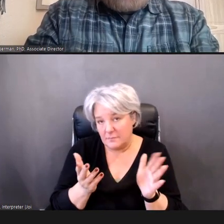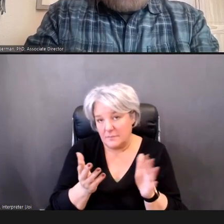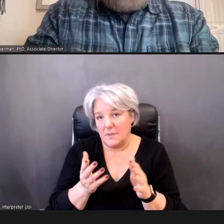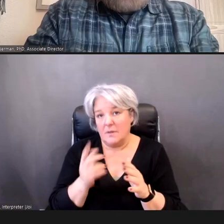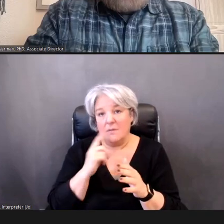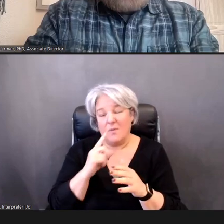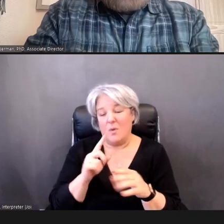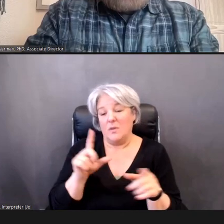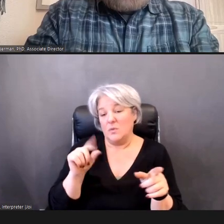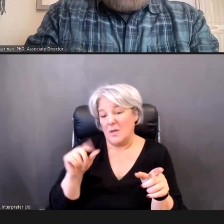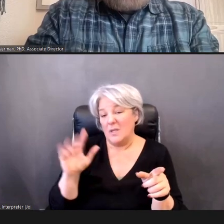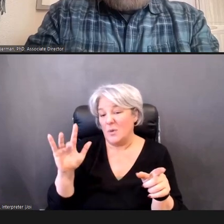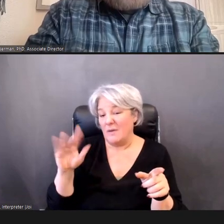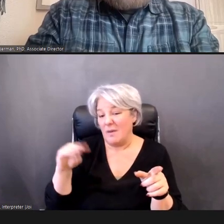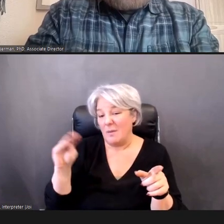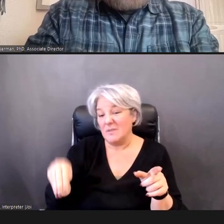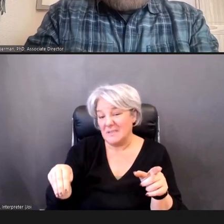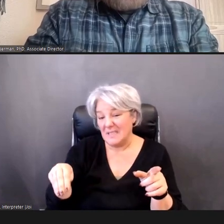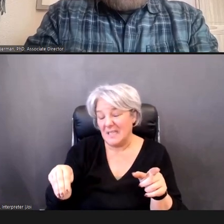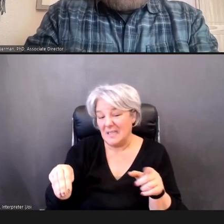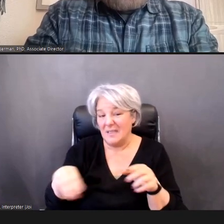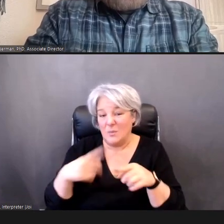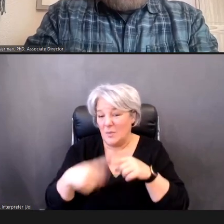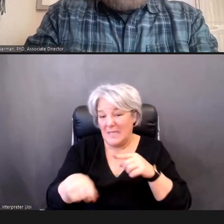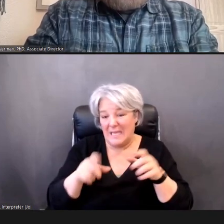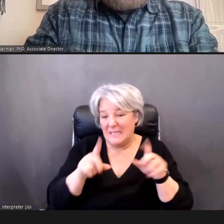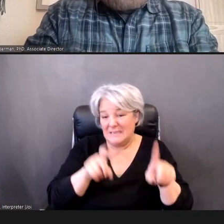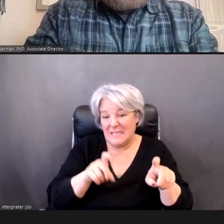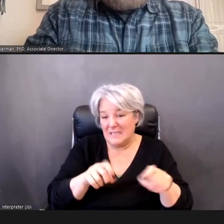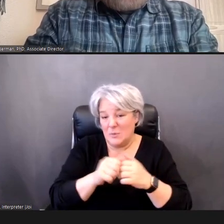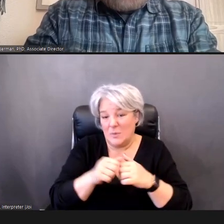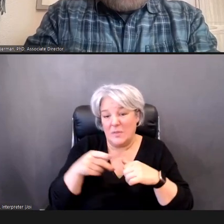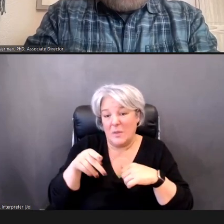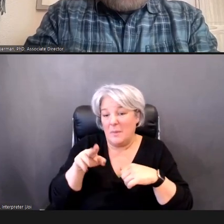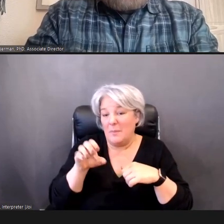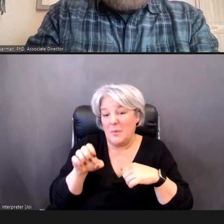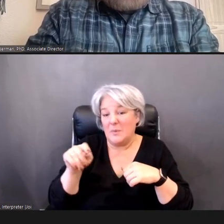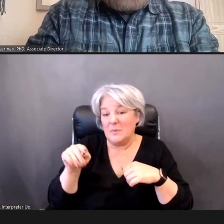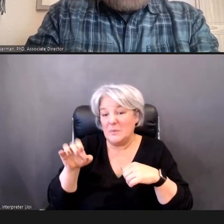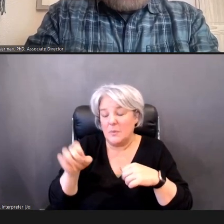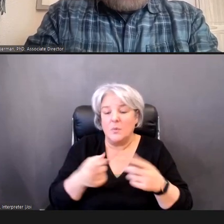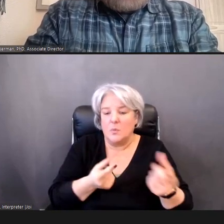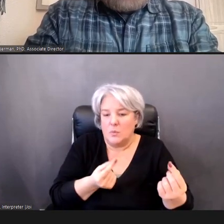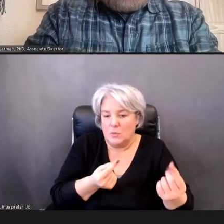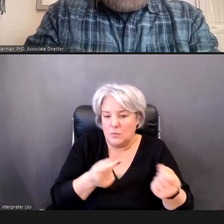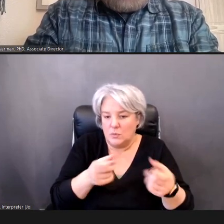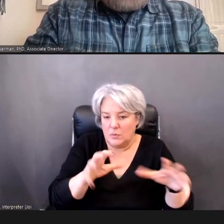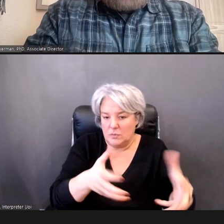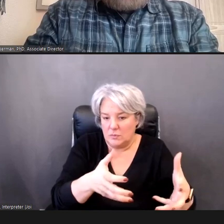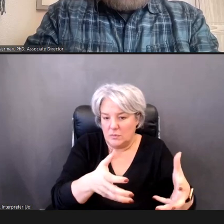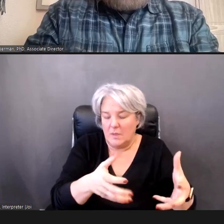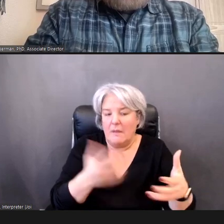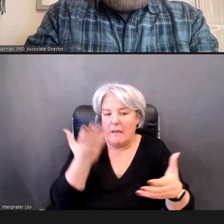audiometry -- what are we going to do with those? And that's a high refer rate to -- to send out.